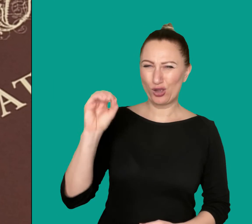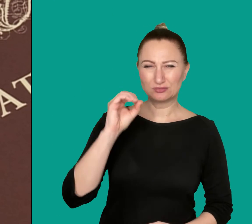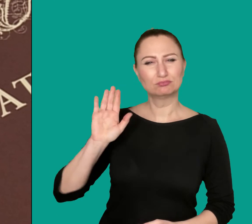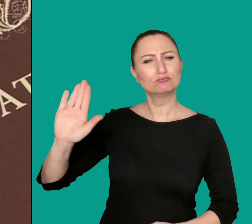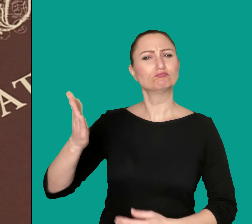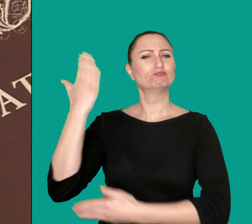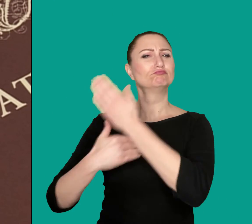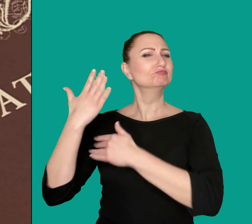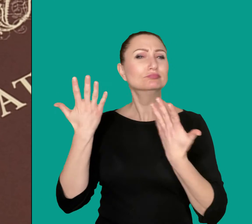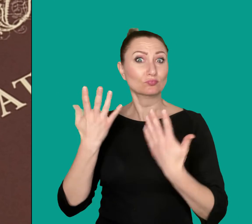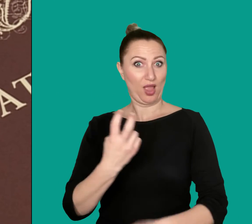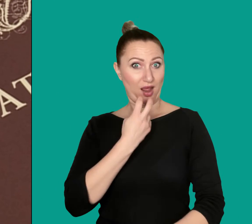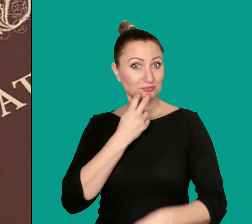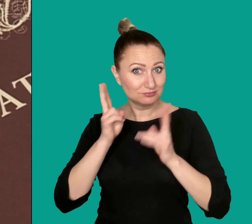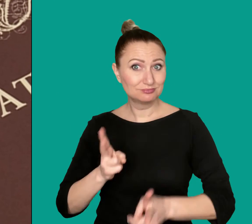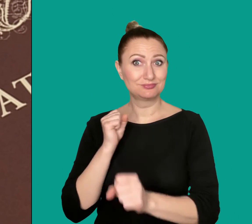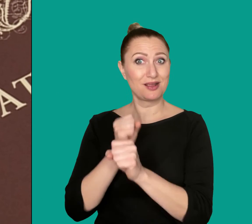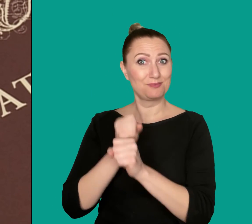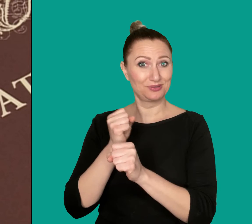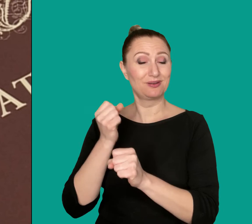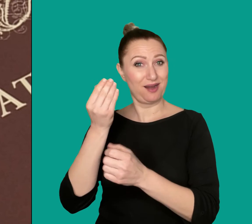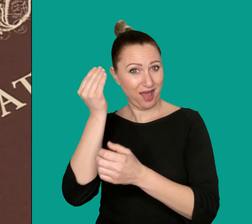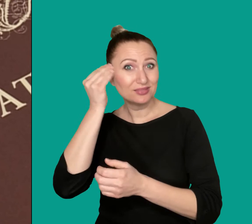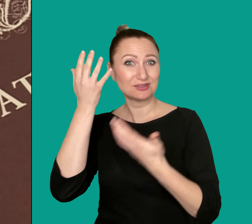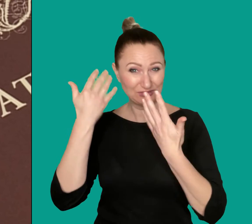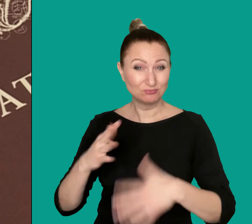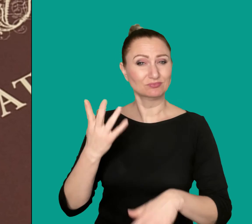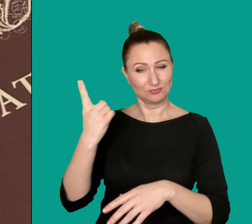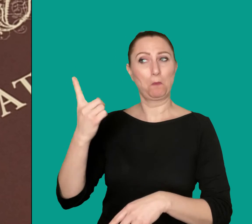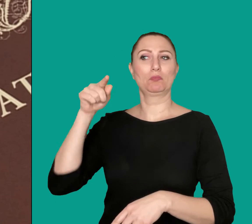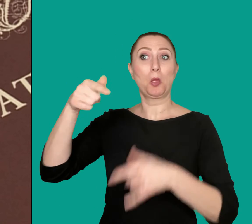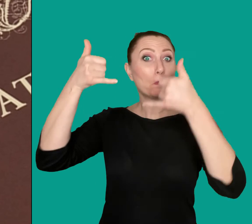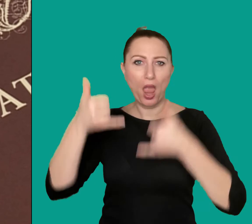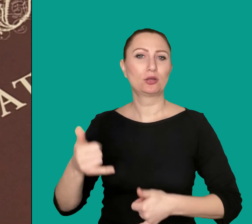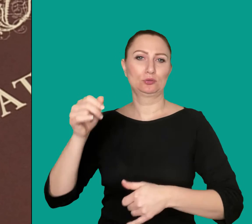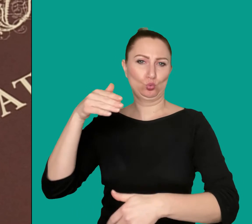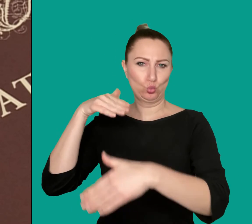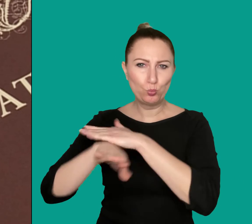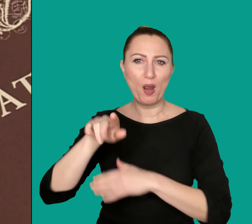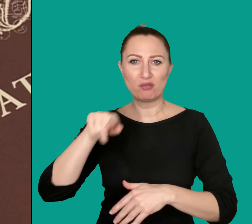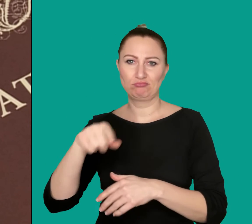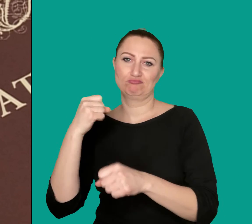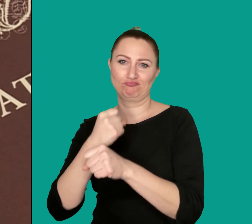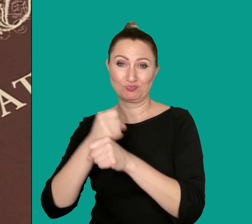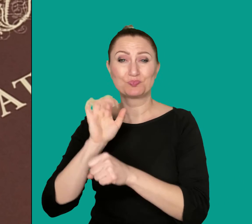Ondřej originally trained as an electrician and worked for the Prague Metro.